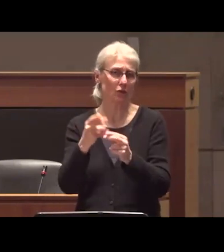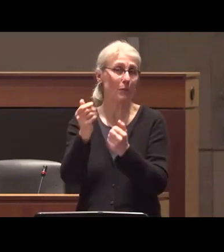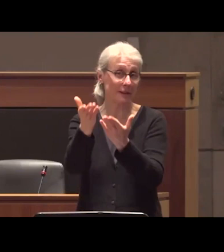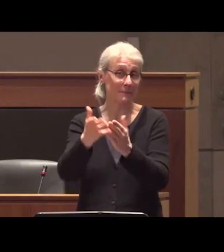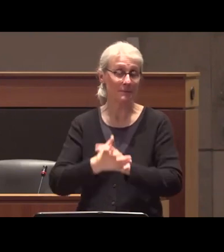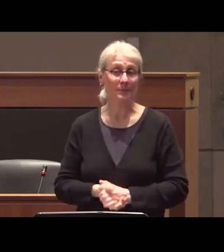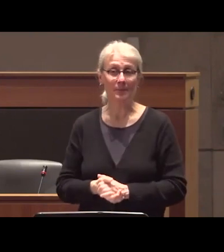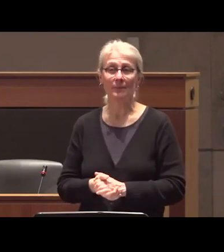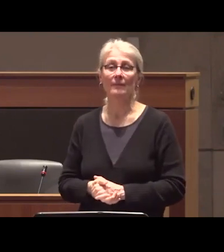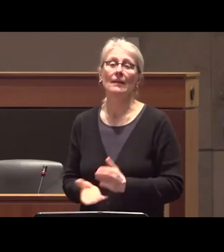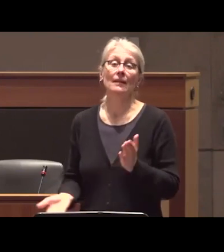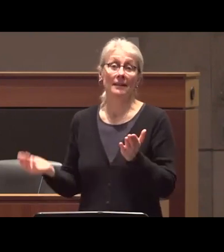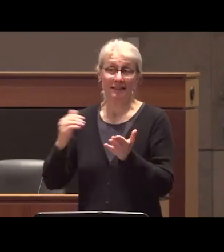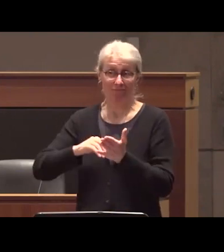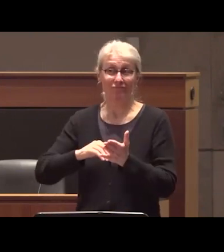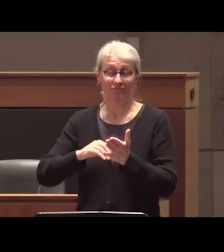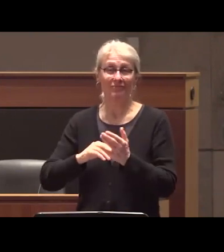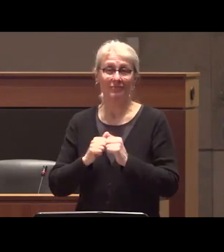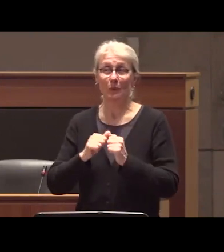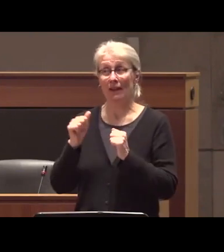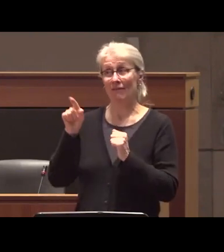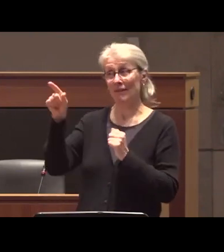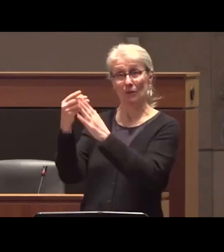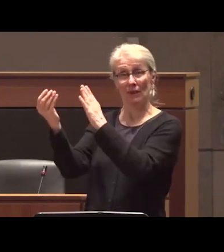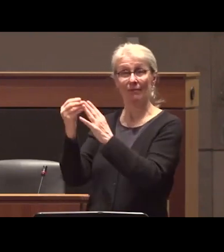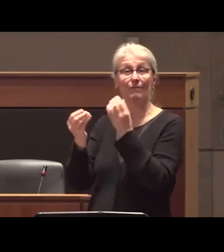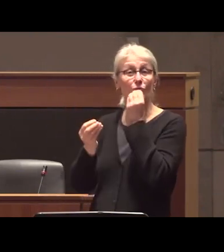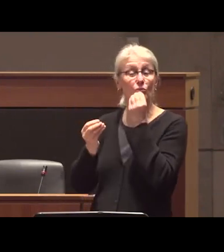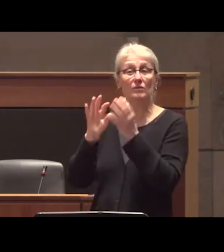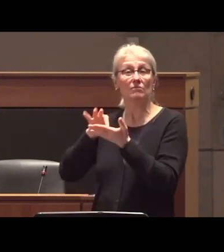finally once again I would just like to mention we do have a reception afterwards and thank you